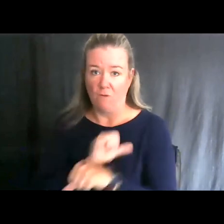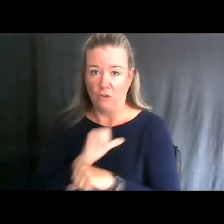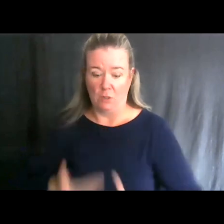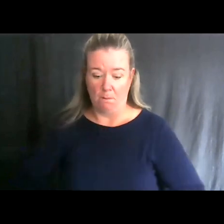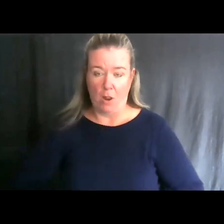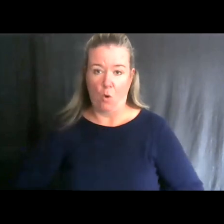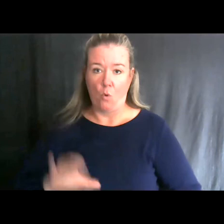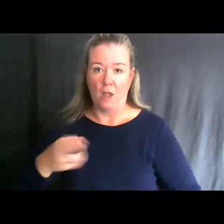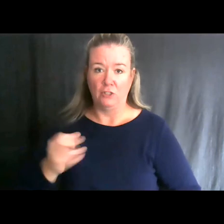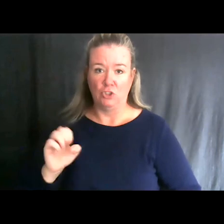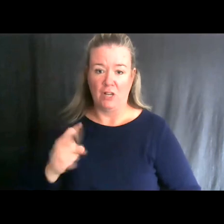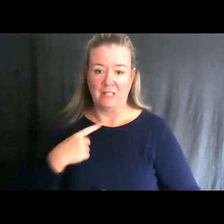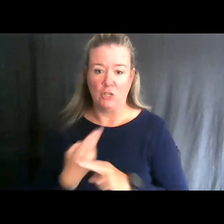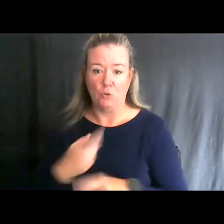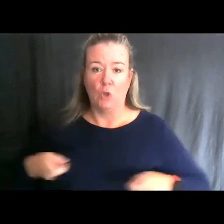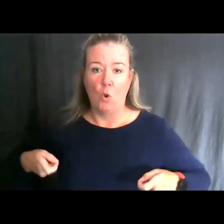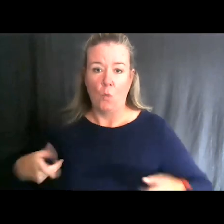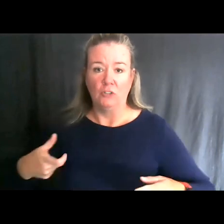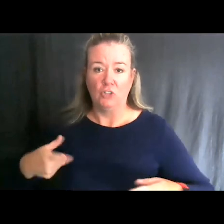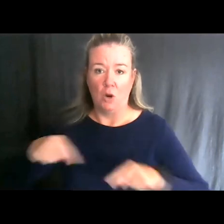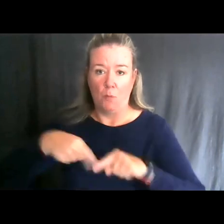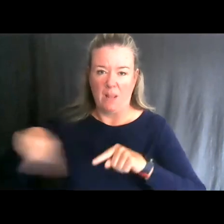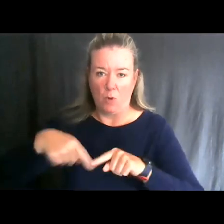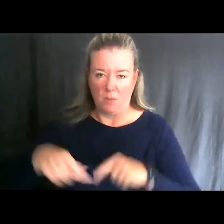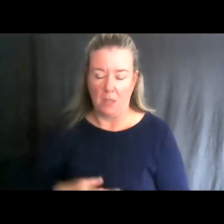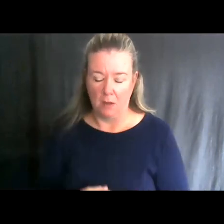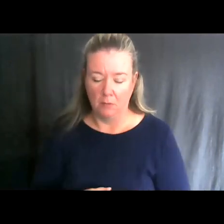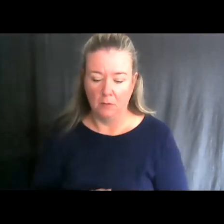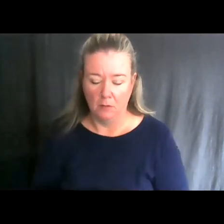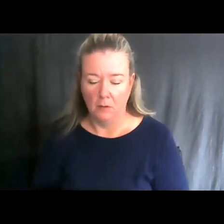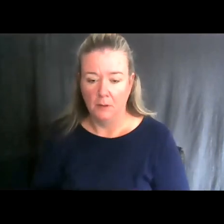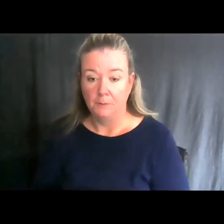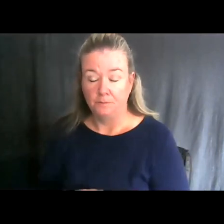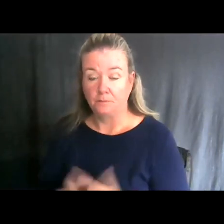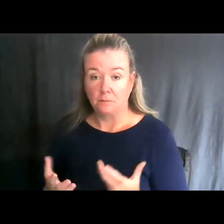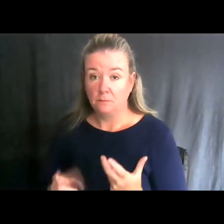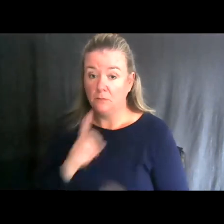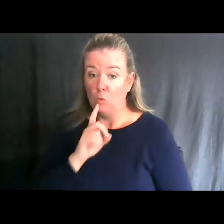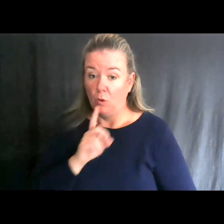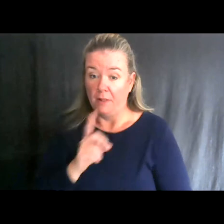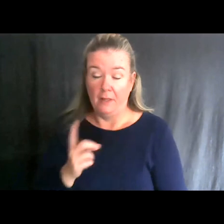So, I use a wheelchair from point a to point b and it’s just really a piece of equipment